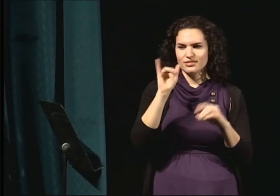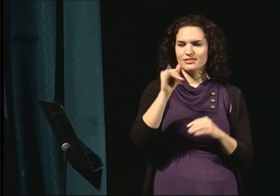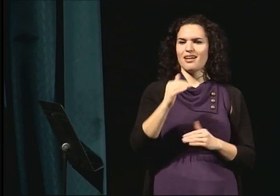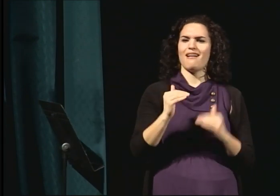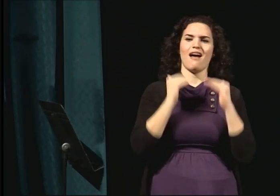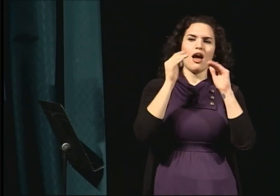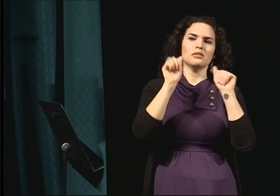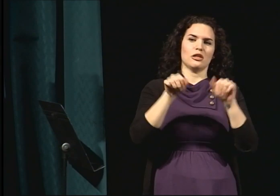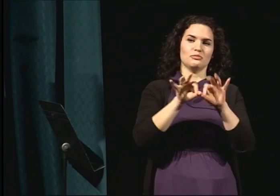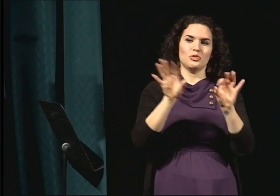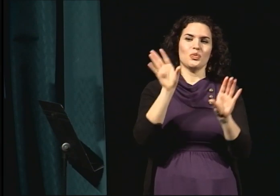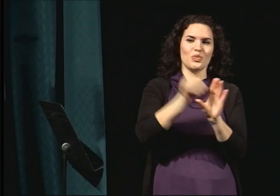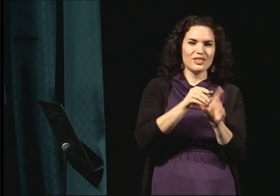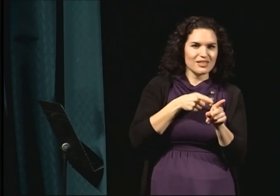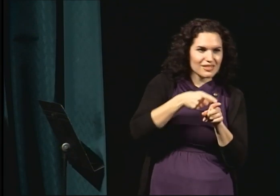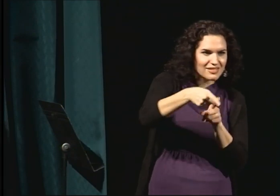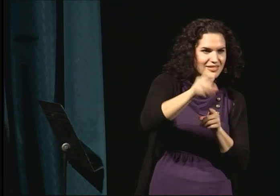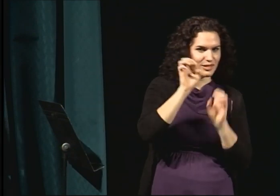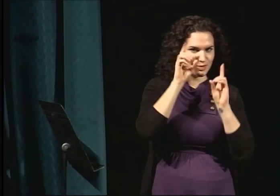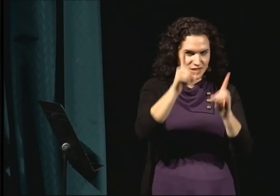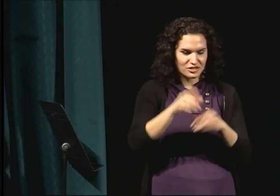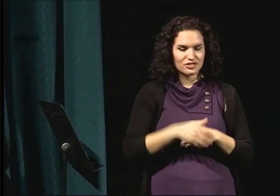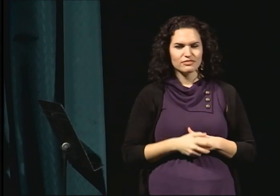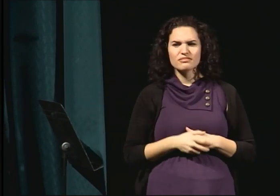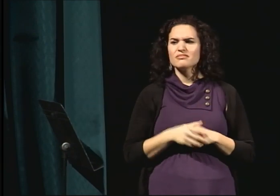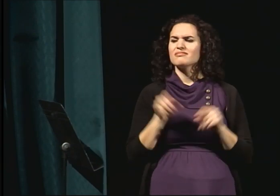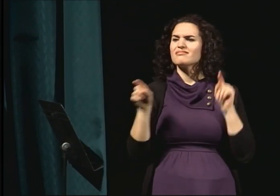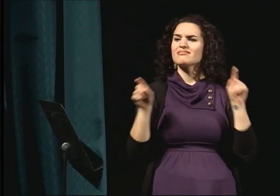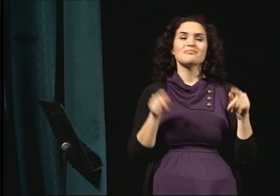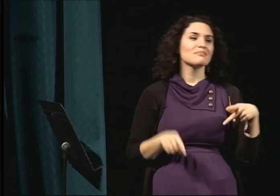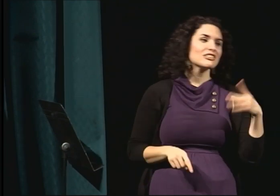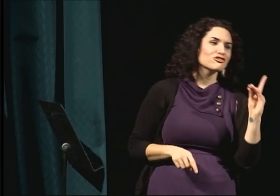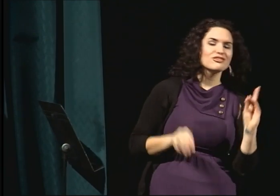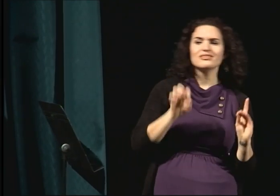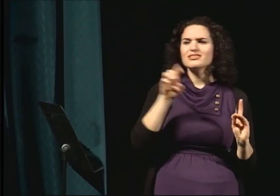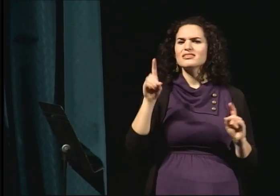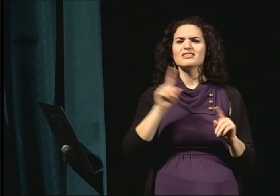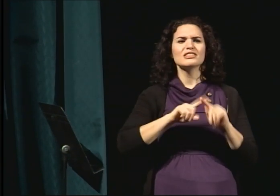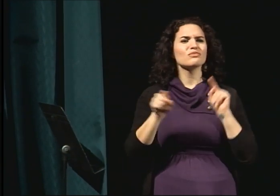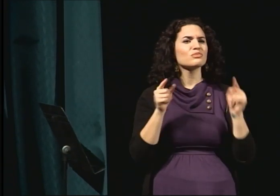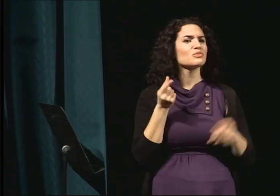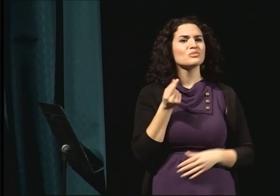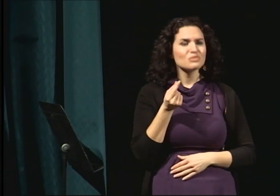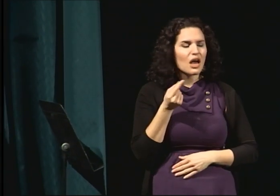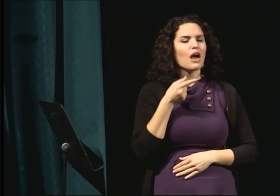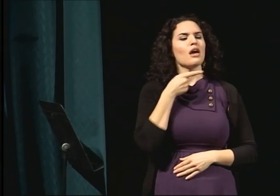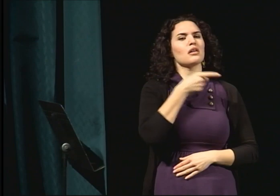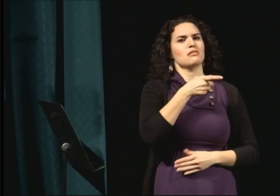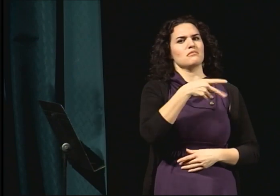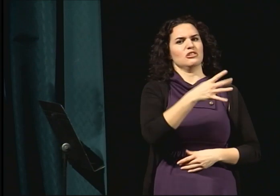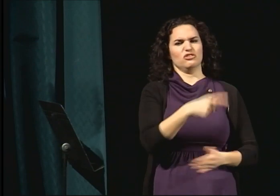in a discipline of education. As far as PhD requirements,